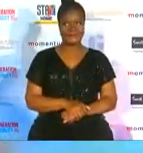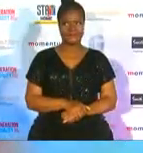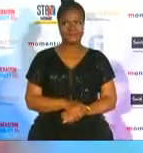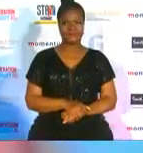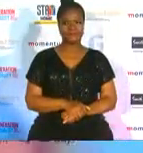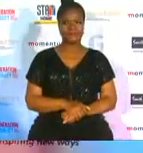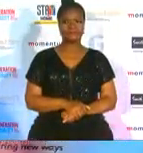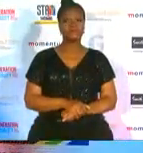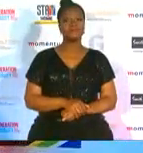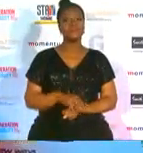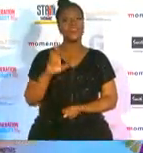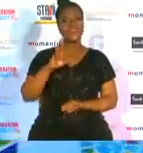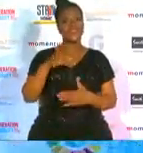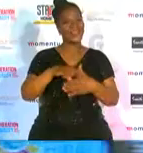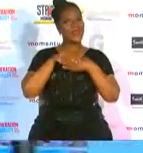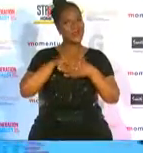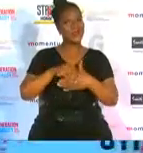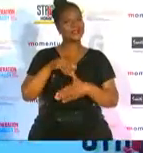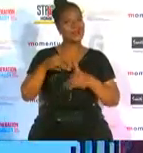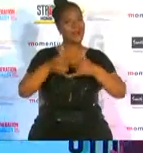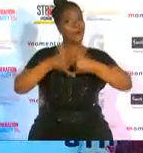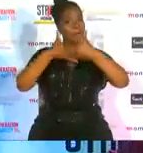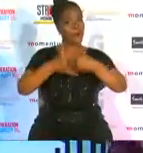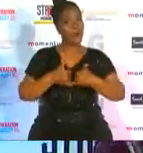renee congratulations on your award kindly step closer to the mic